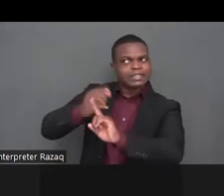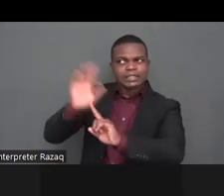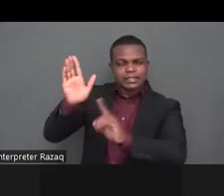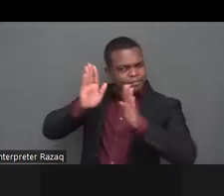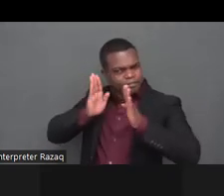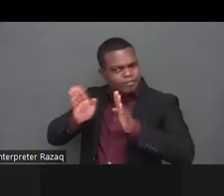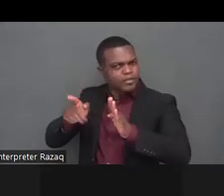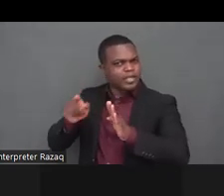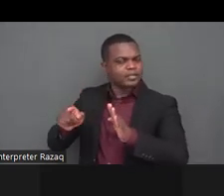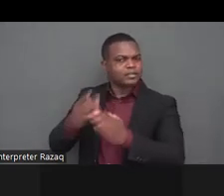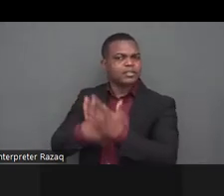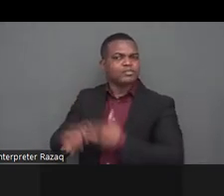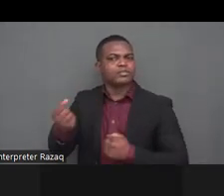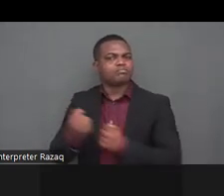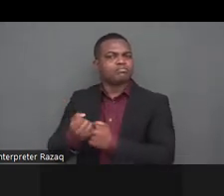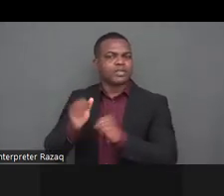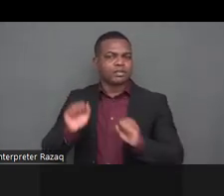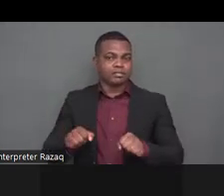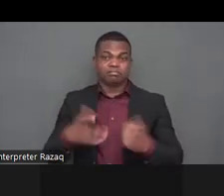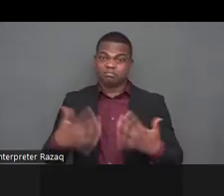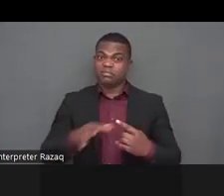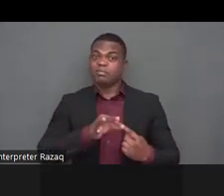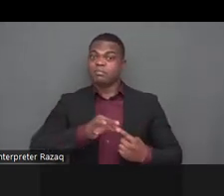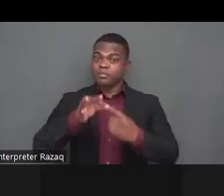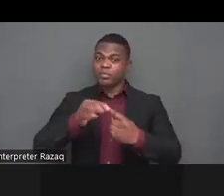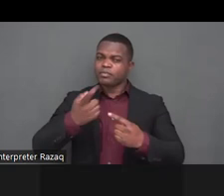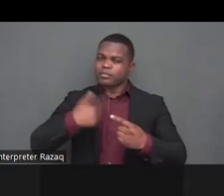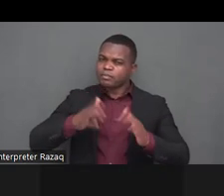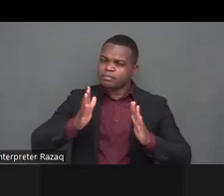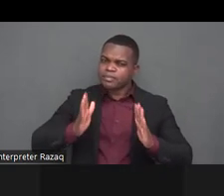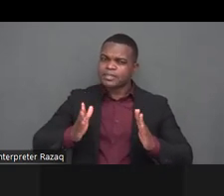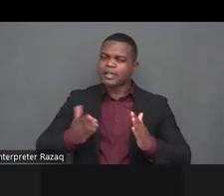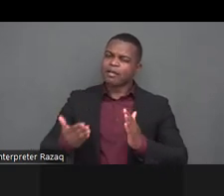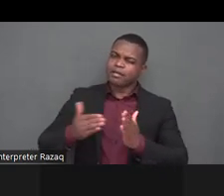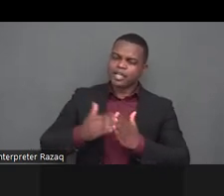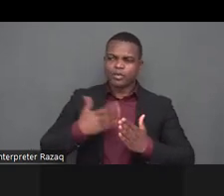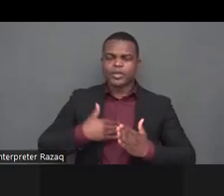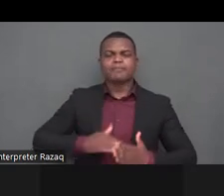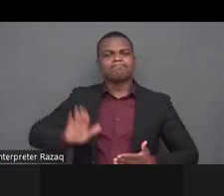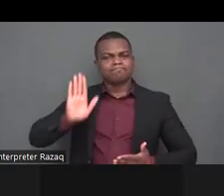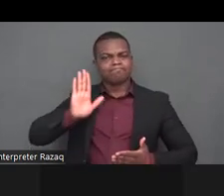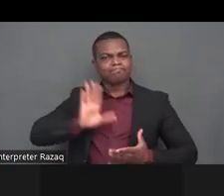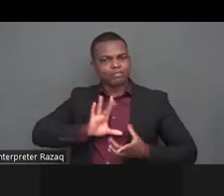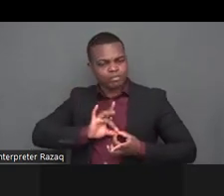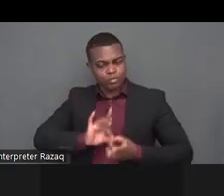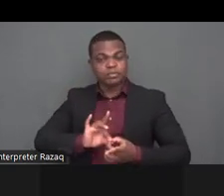be implemented everywhere and and for all persons who will disavow disabilities equally we will hear